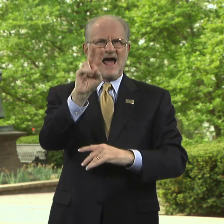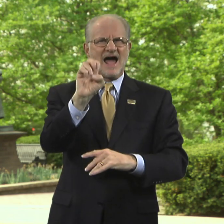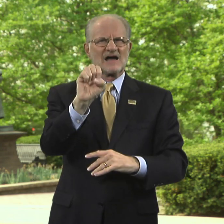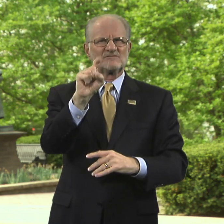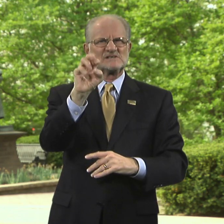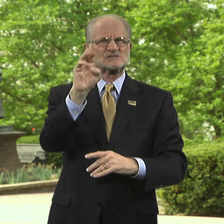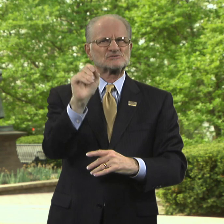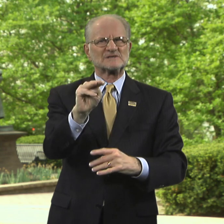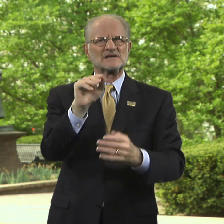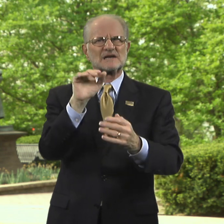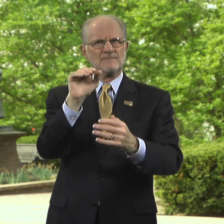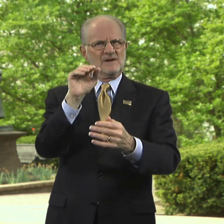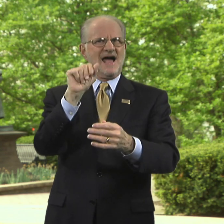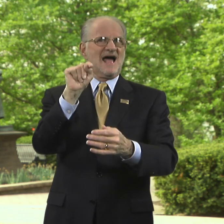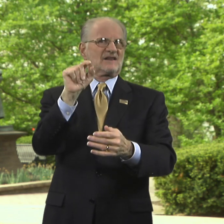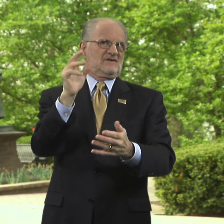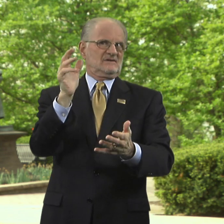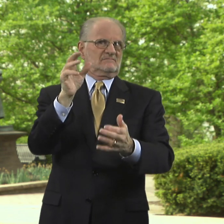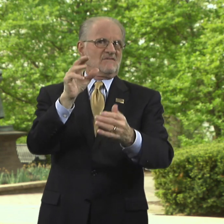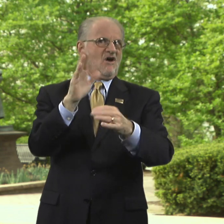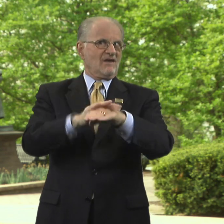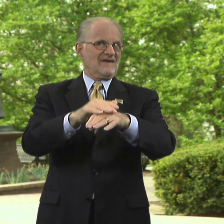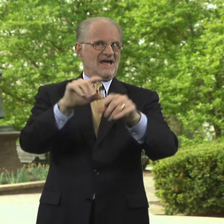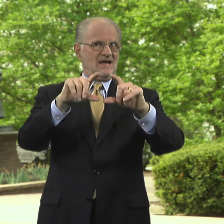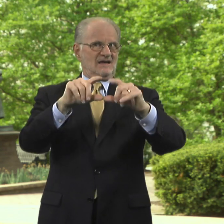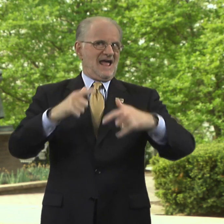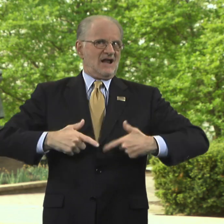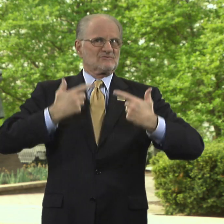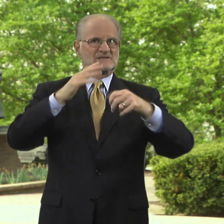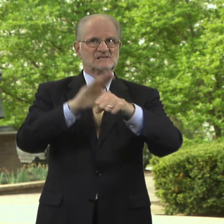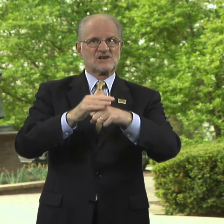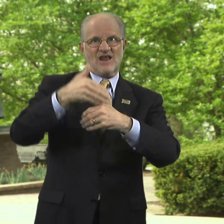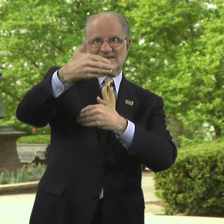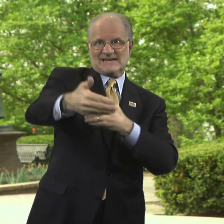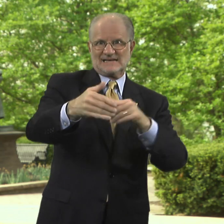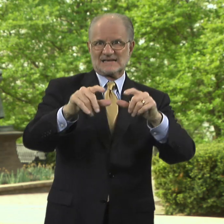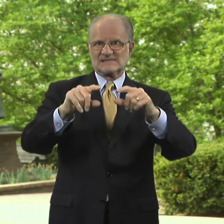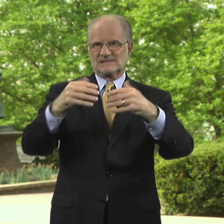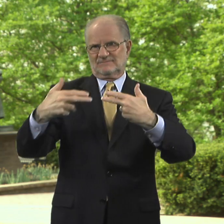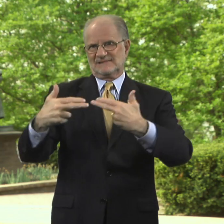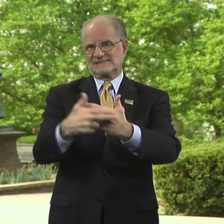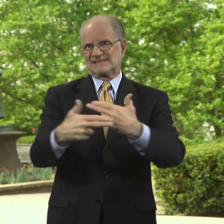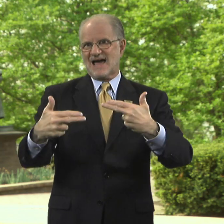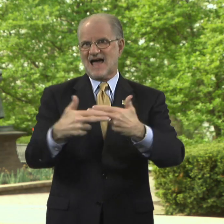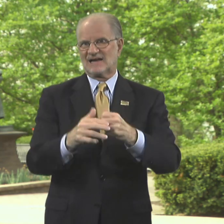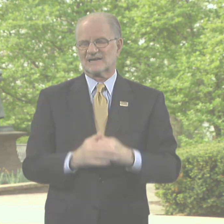at the addresses on the next slide.